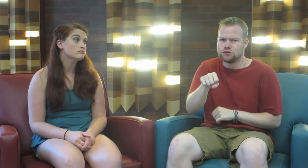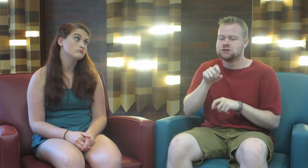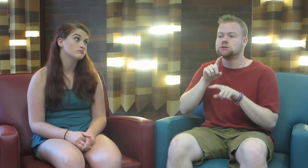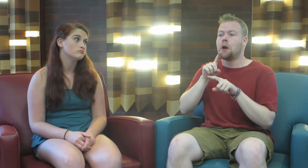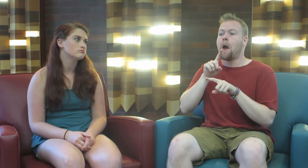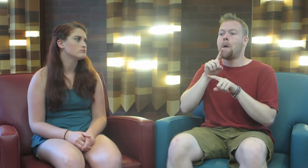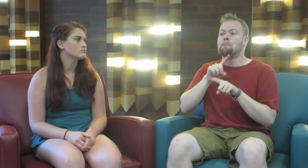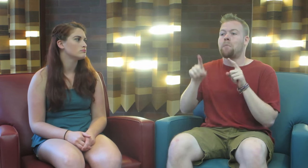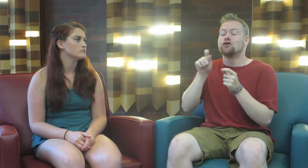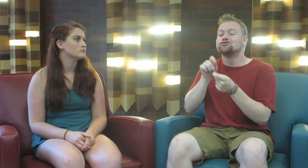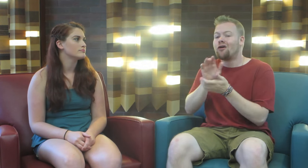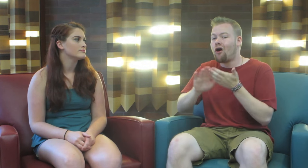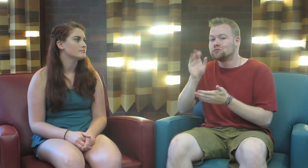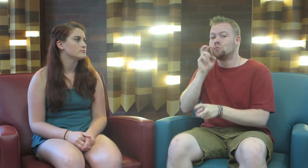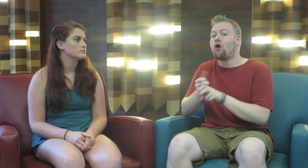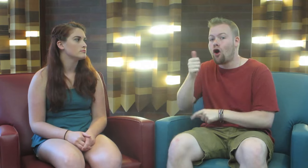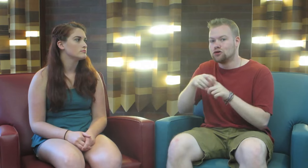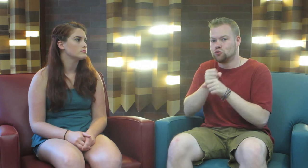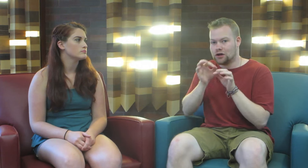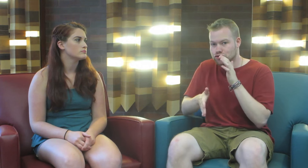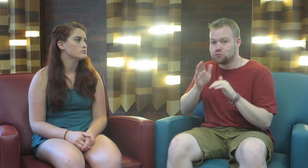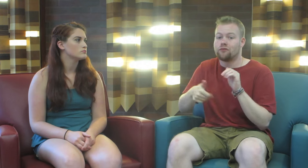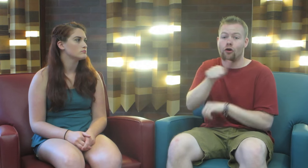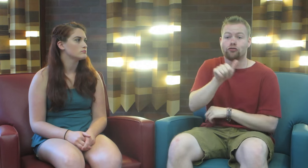but certain colleges will be harder to get interpreters than others.